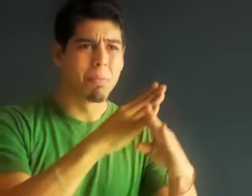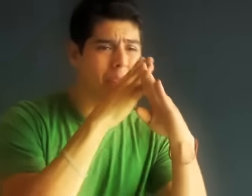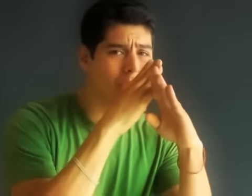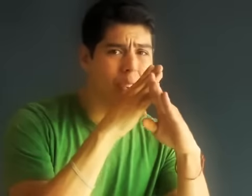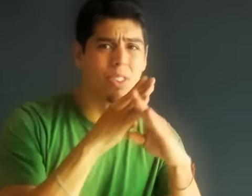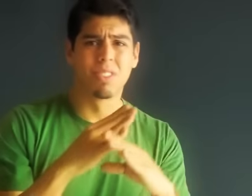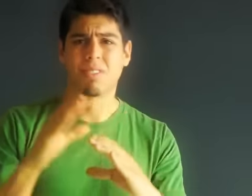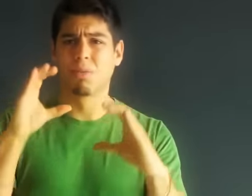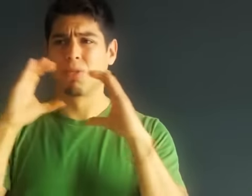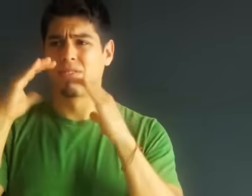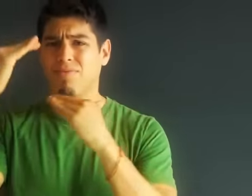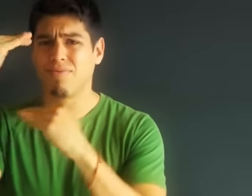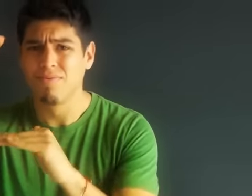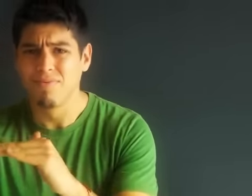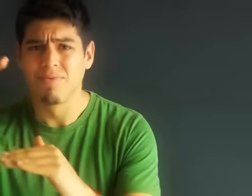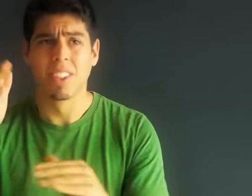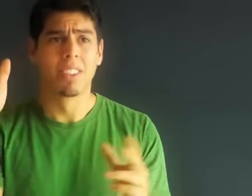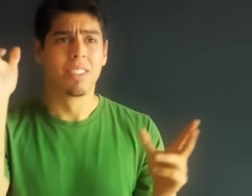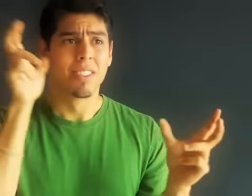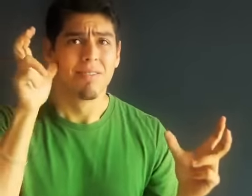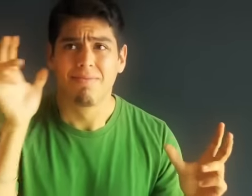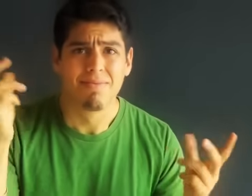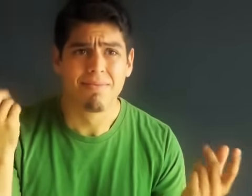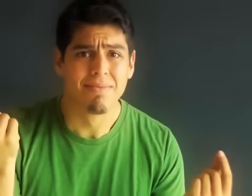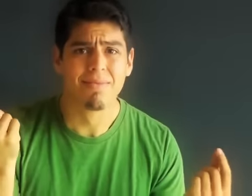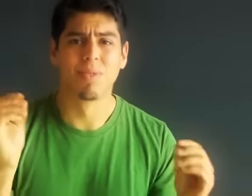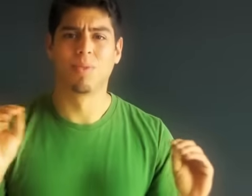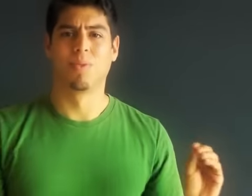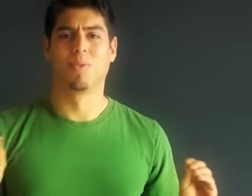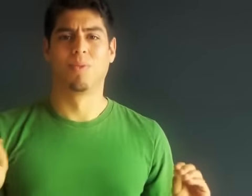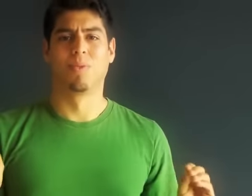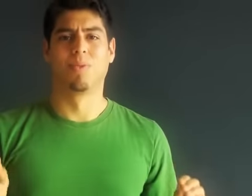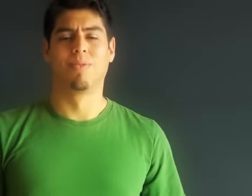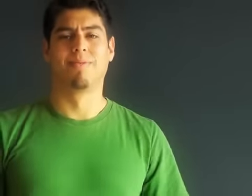about barriers, communication restrictions, or not receiving full access to information.